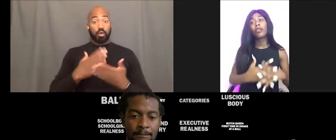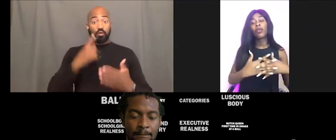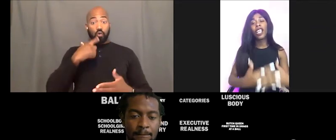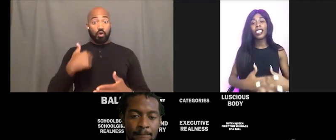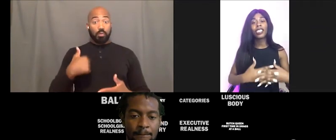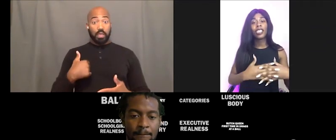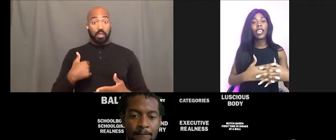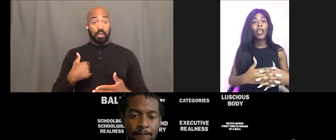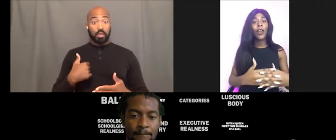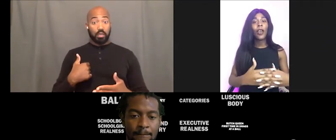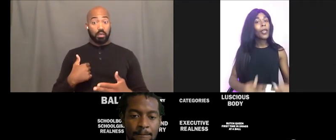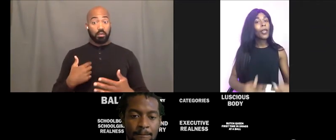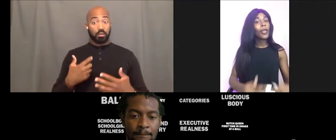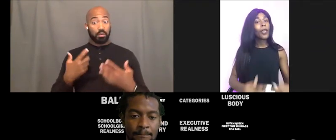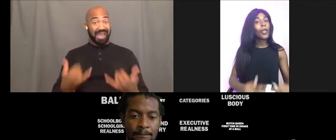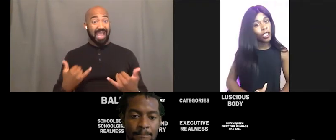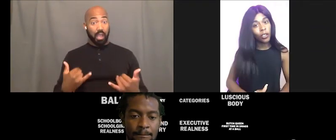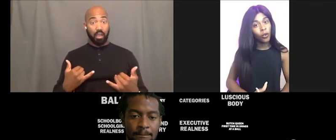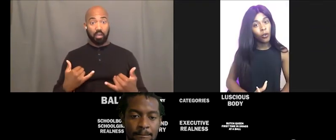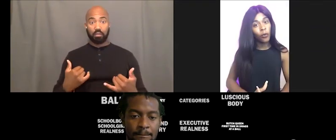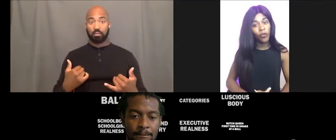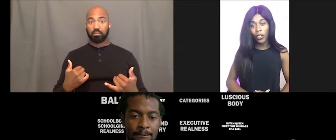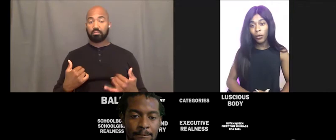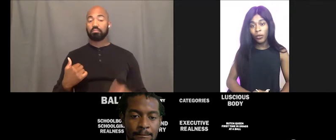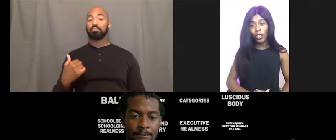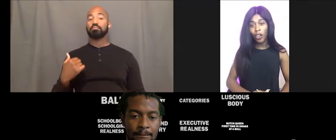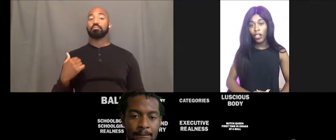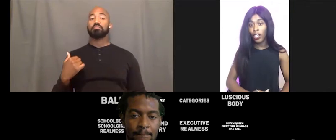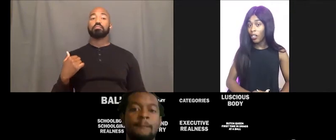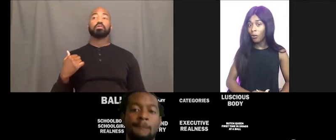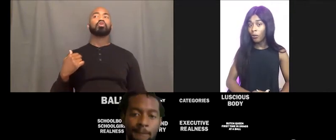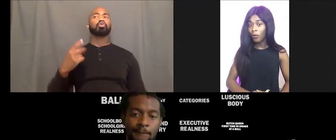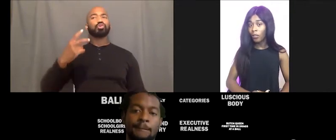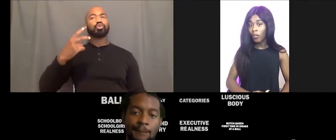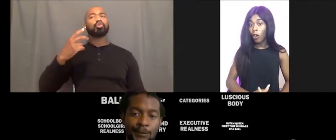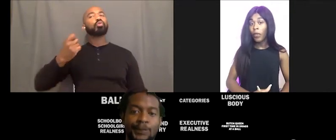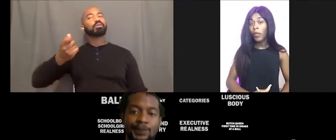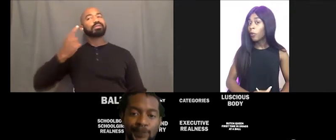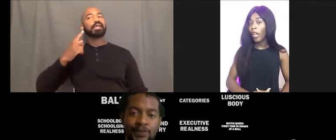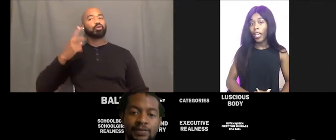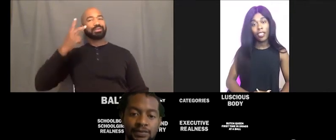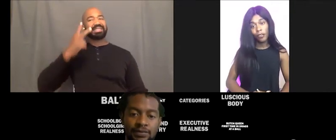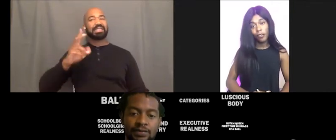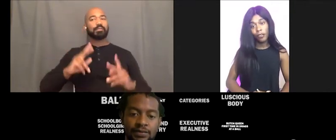is realizing people's real views on you or people like you.